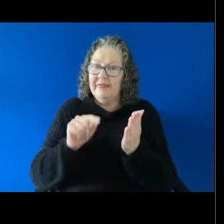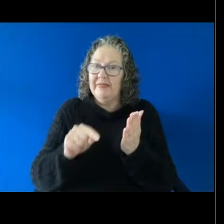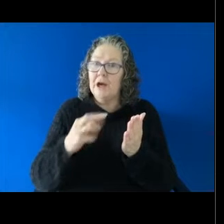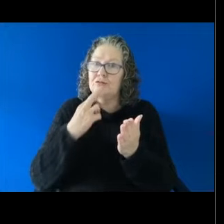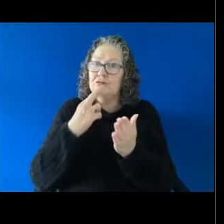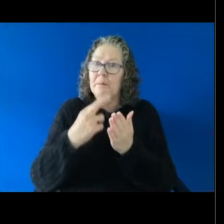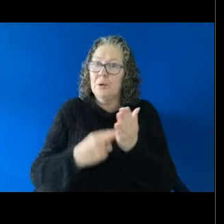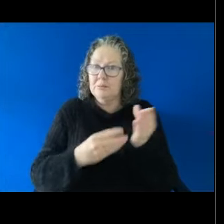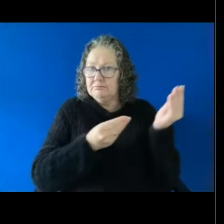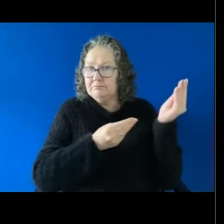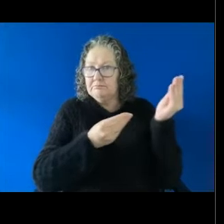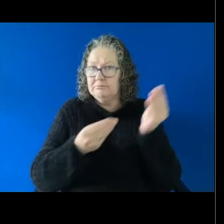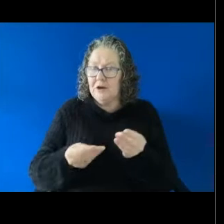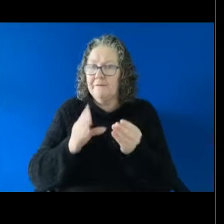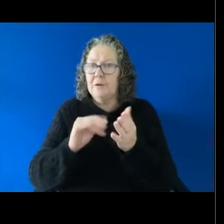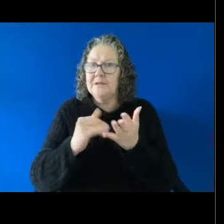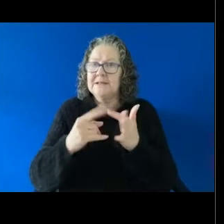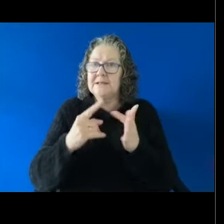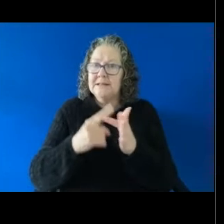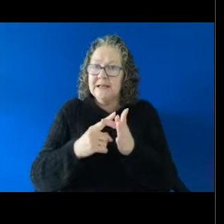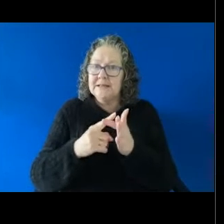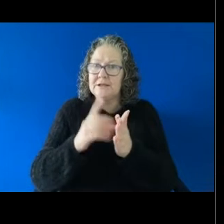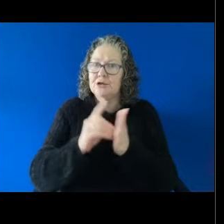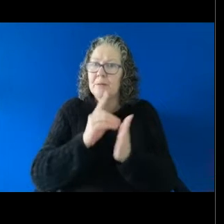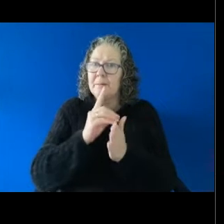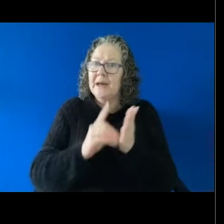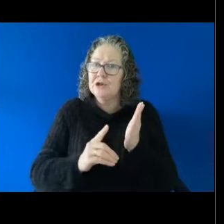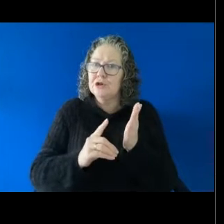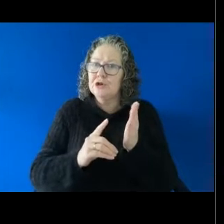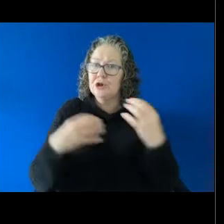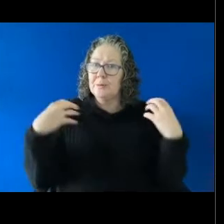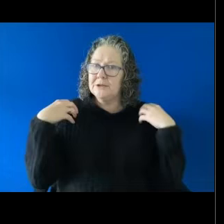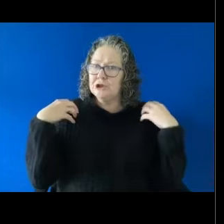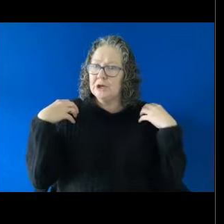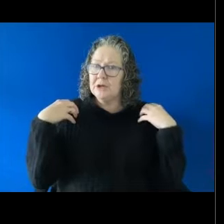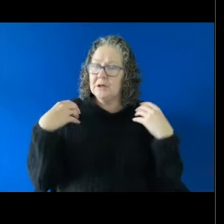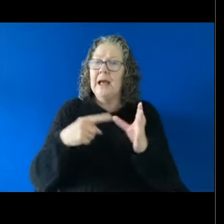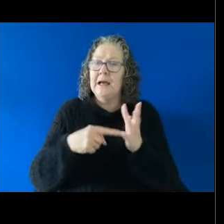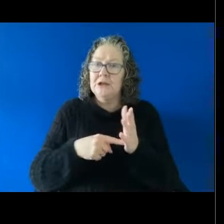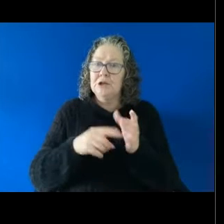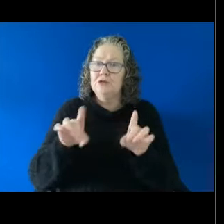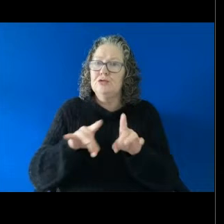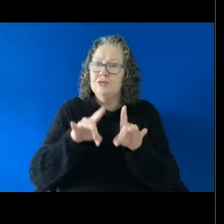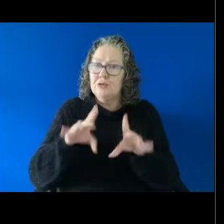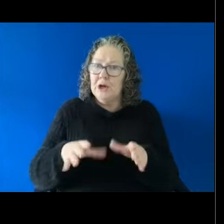by the Sex Discrimination Commissioner at the Australian Human Rights Commission fairly recently